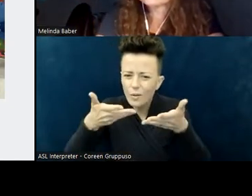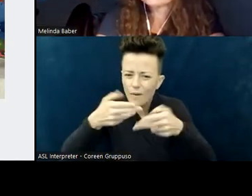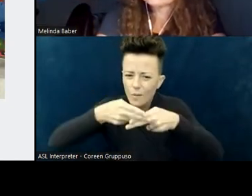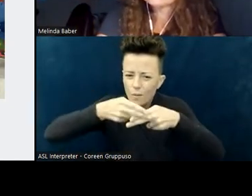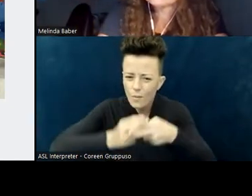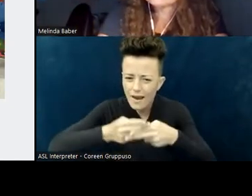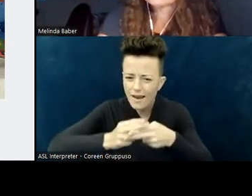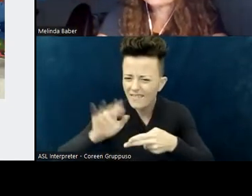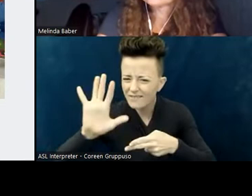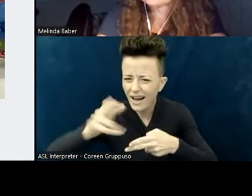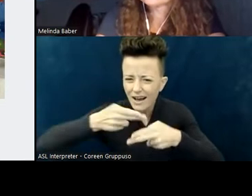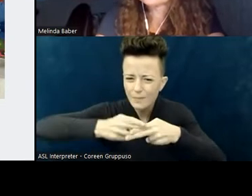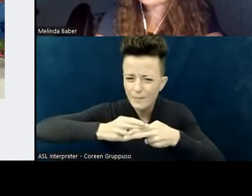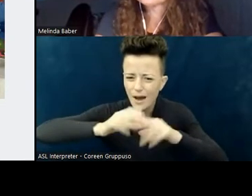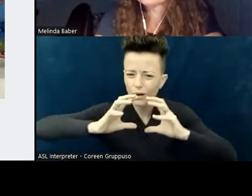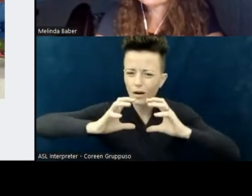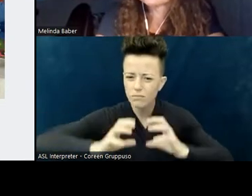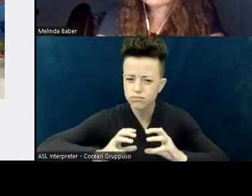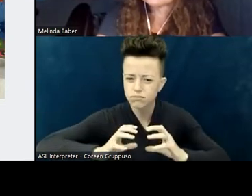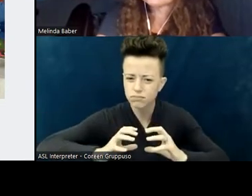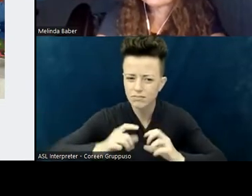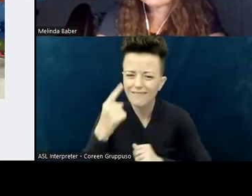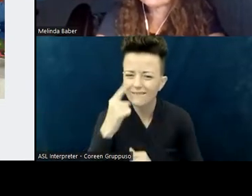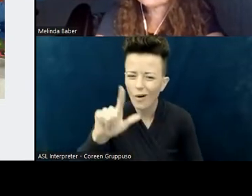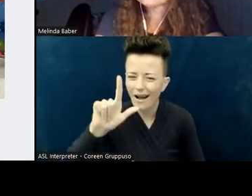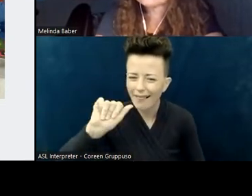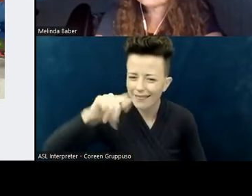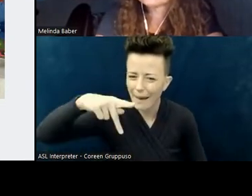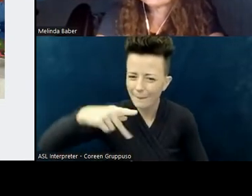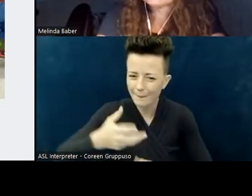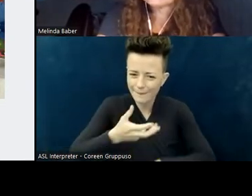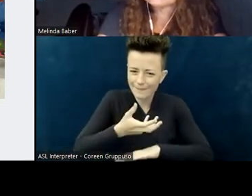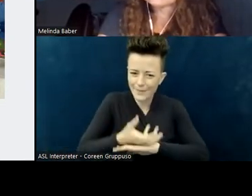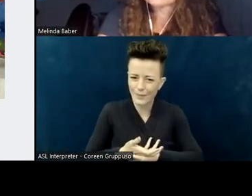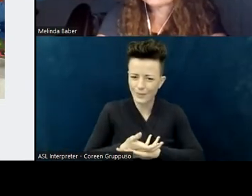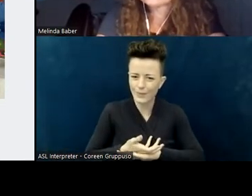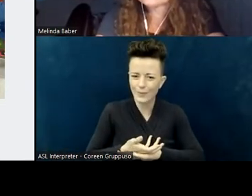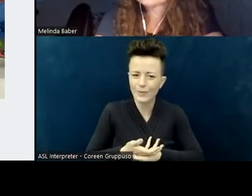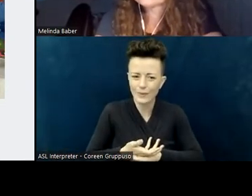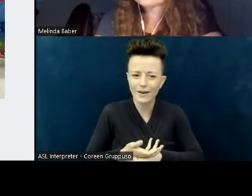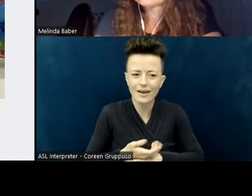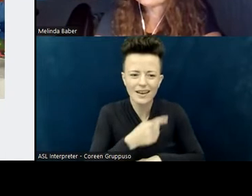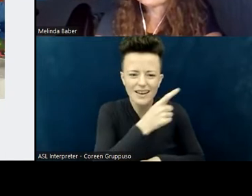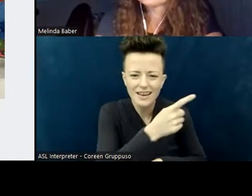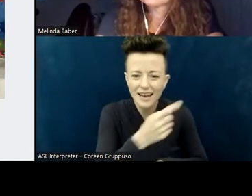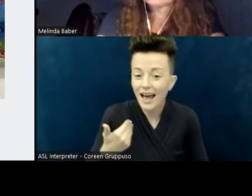and it has a Noah's ark theme because we put together a Noah's ark sensory space. Then there's a rainbow.